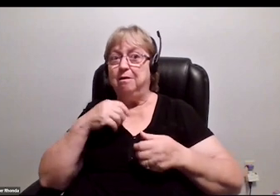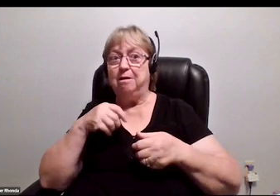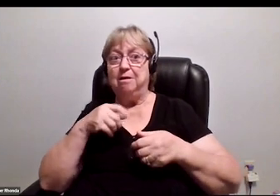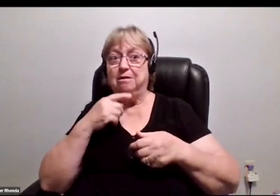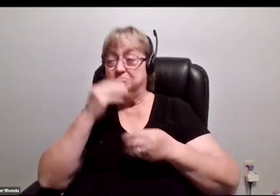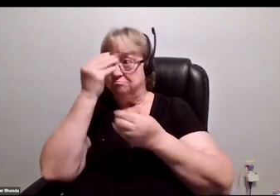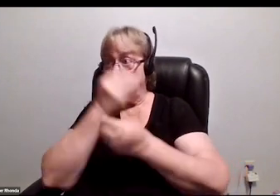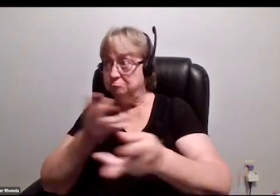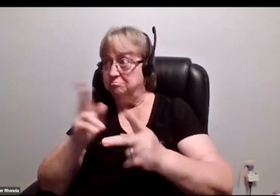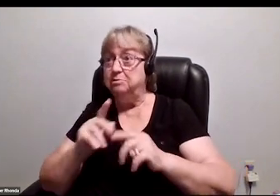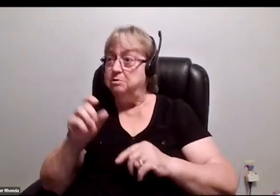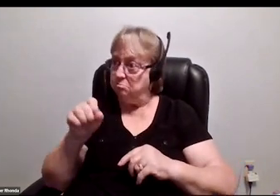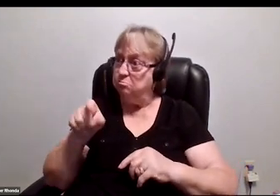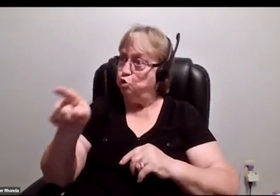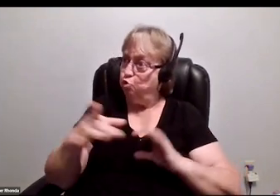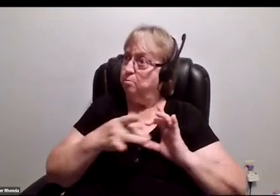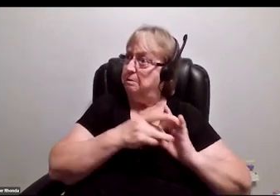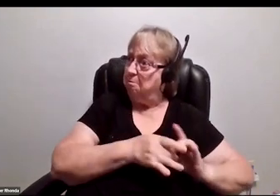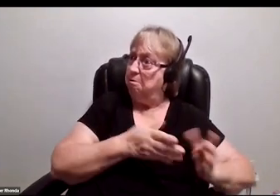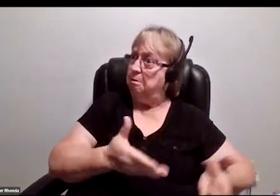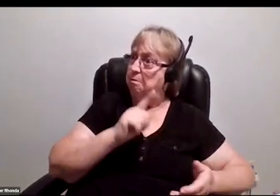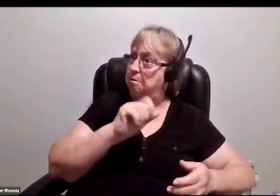"Yes, you do belong in this lab, you do belong in this program."